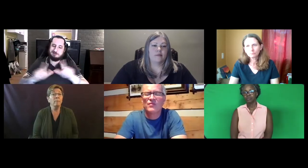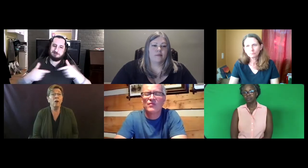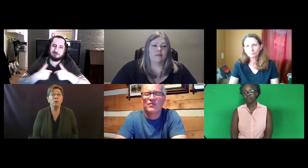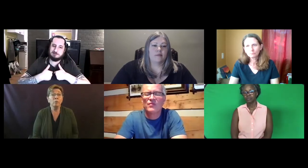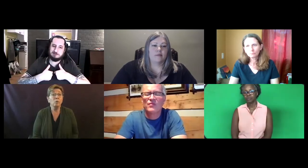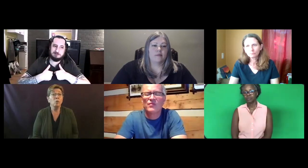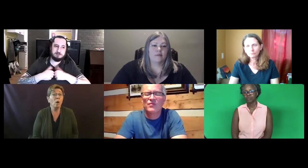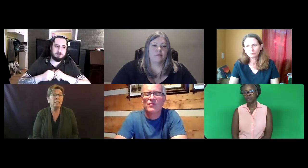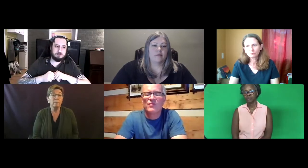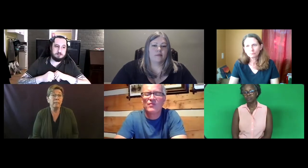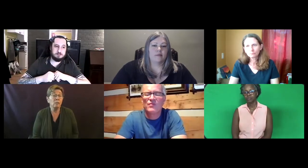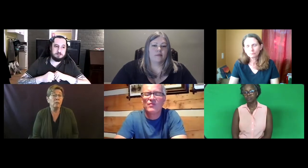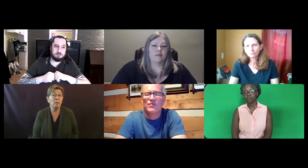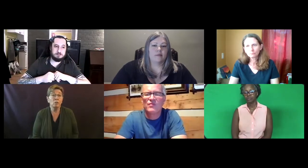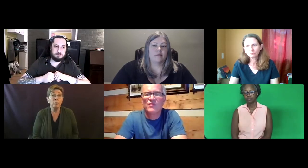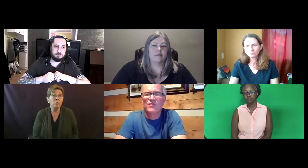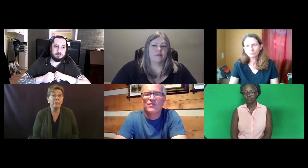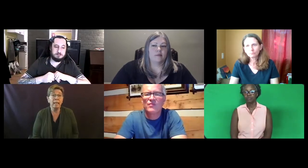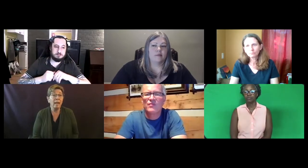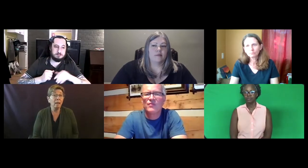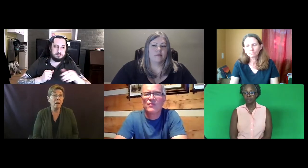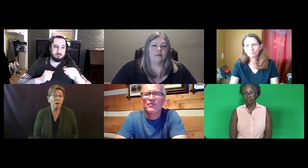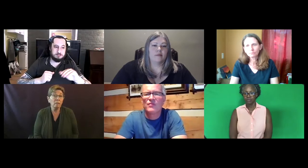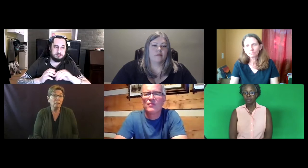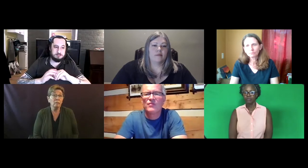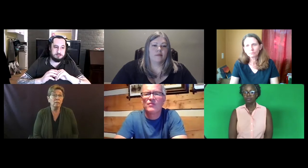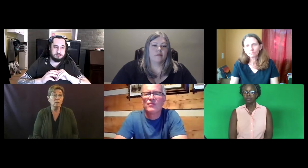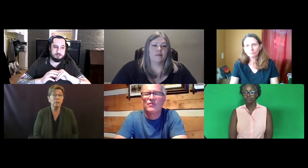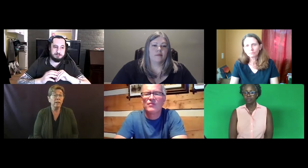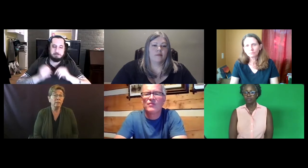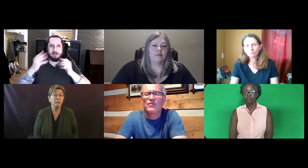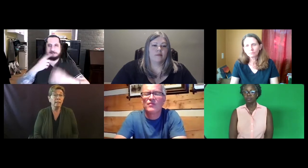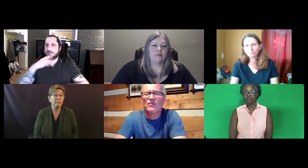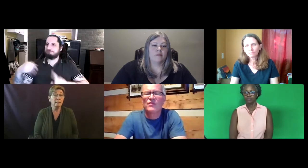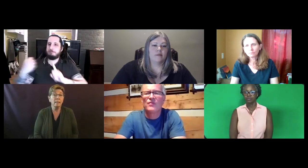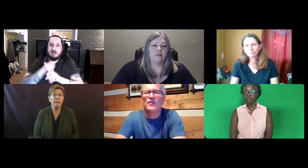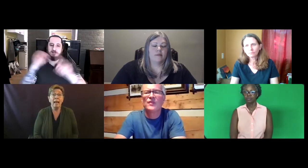There are interpreters who want to be interpreters, but they aren't certified. They're not licensed.